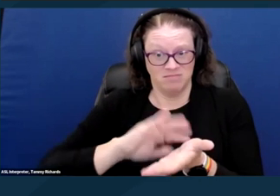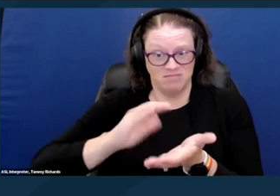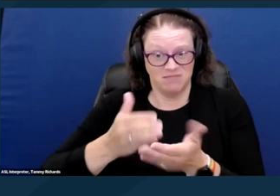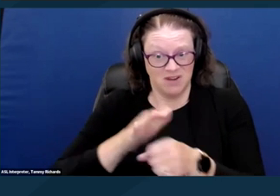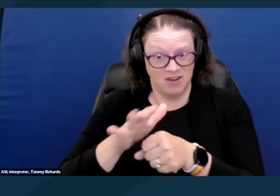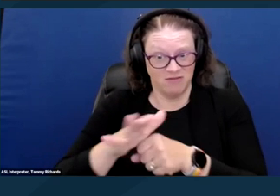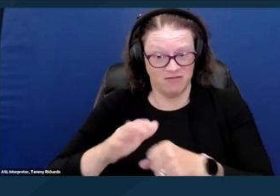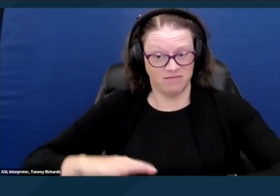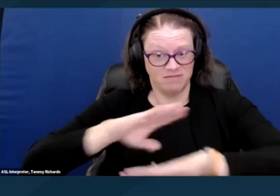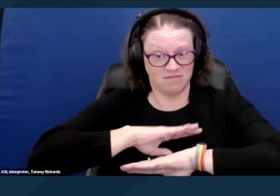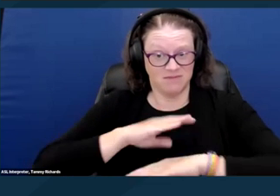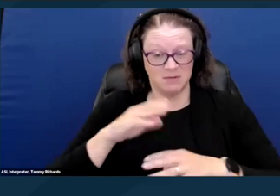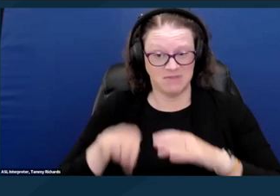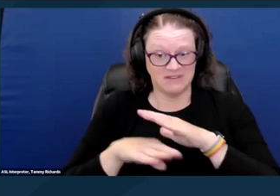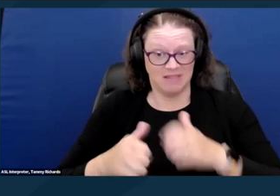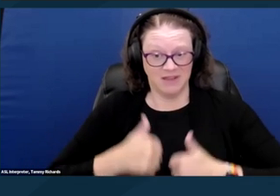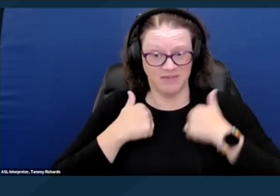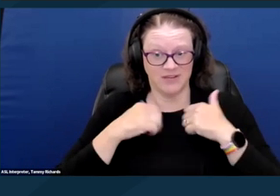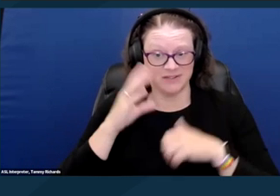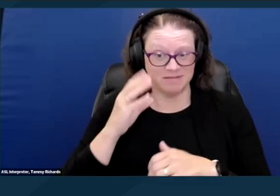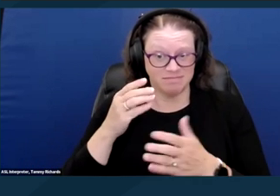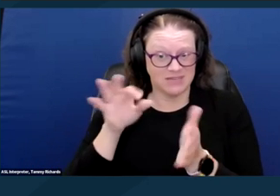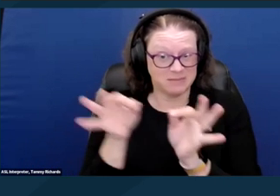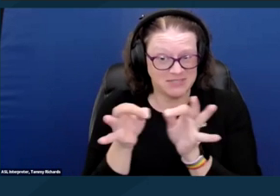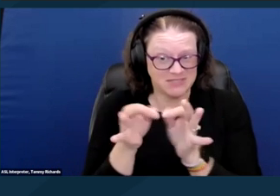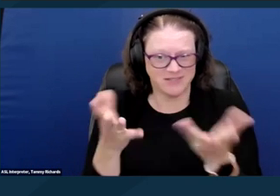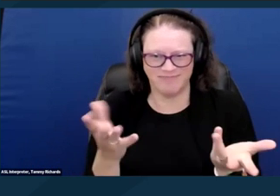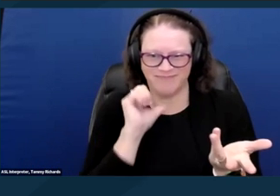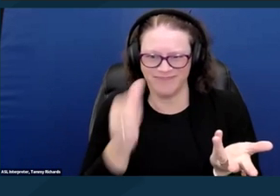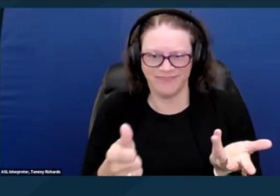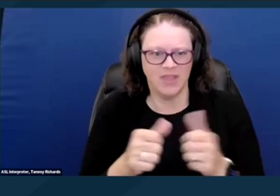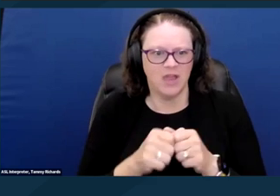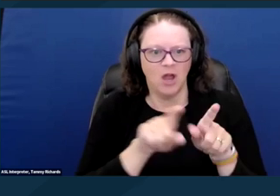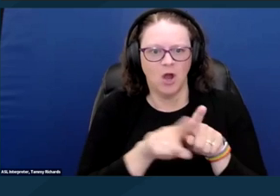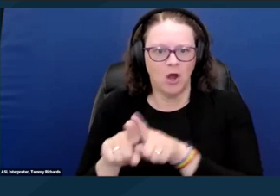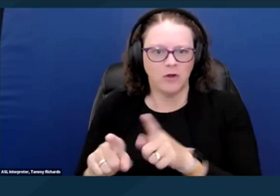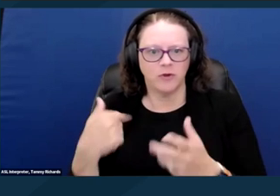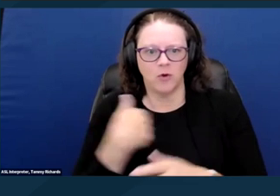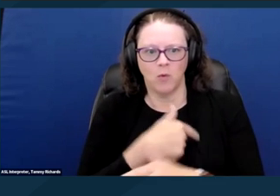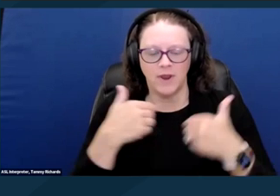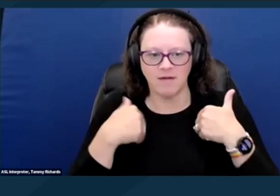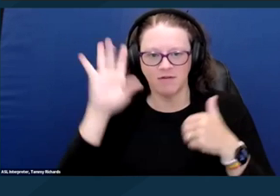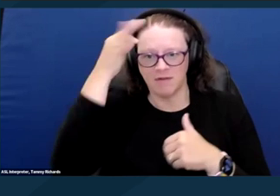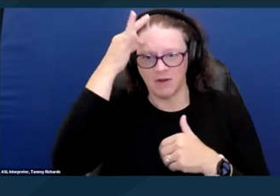Additional, we have federal policies in place such as income and asset limits for SSI recipients,